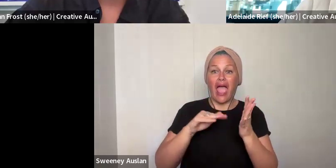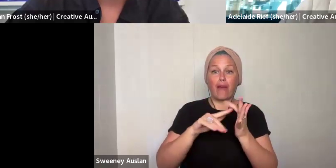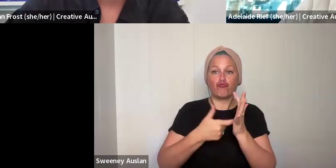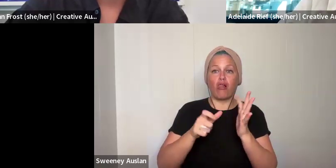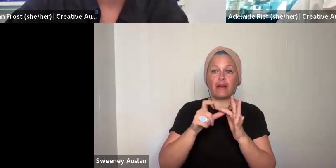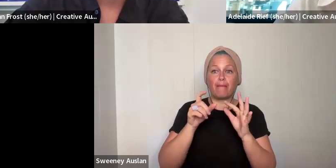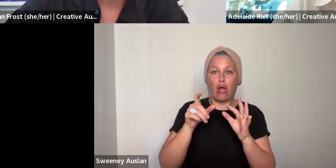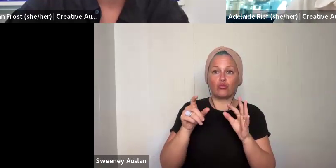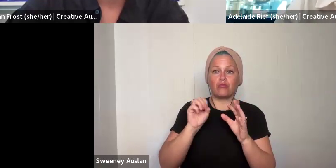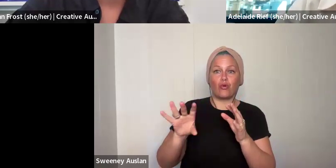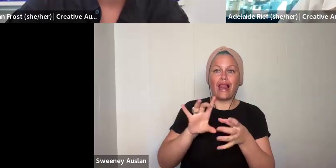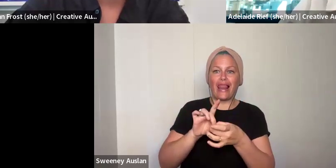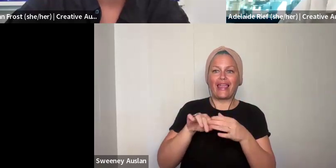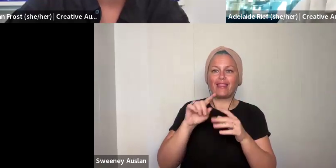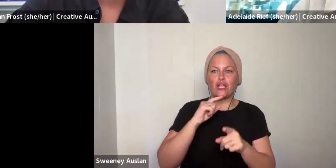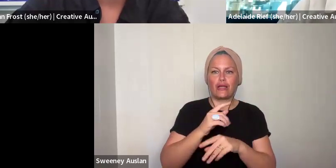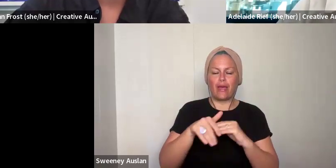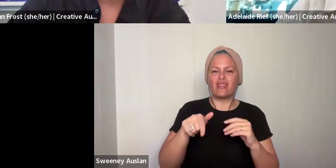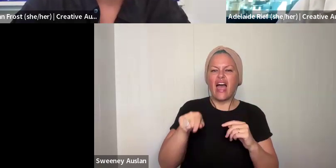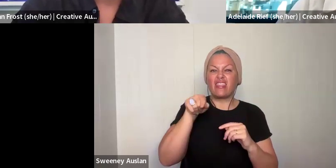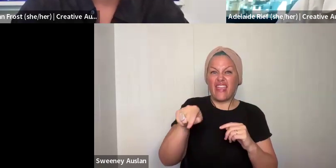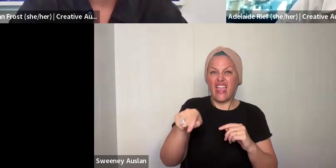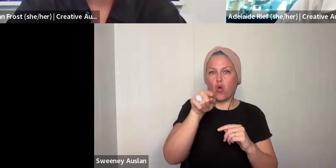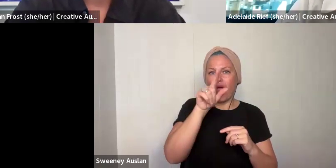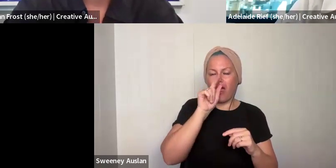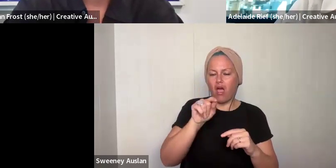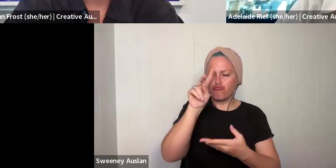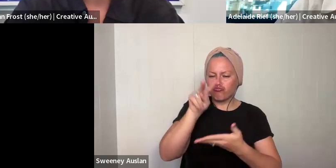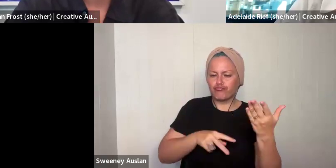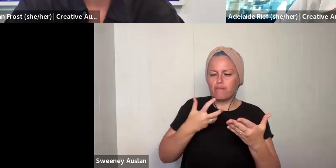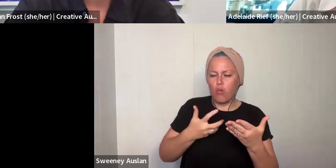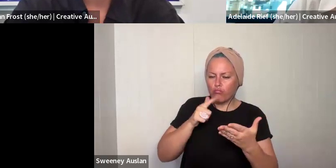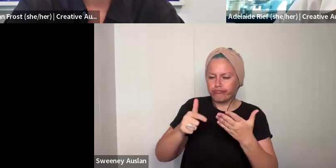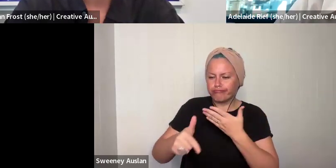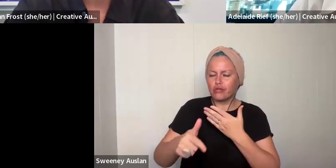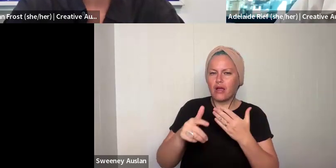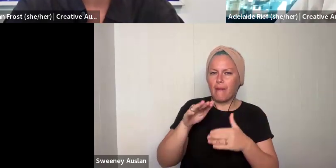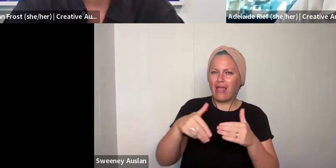applications. I think Emerald is about to put a link into